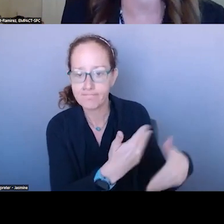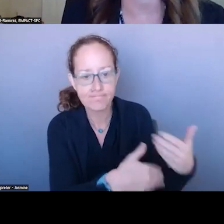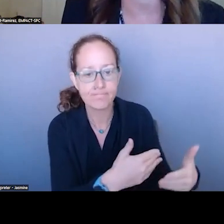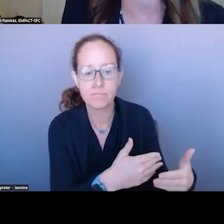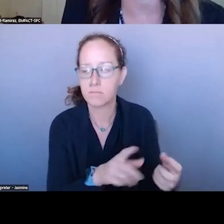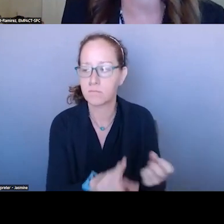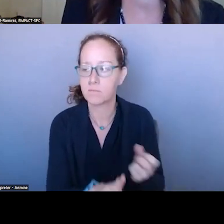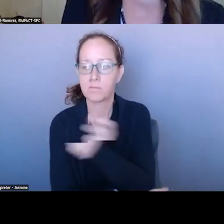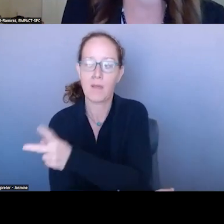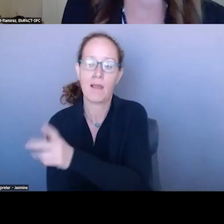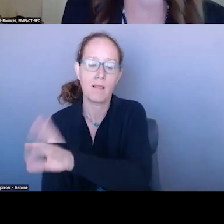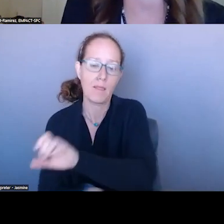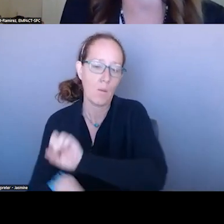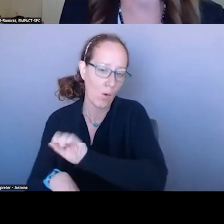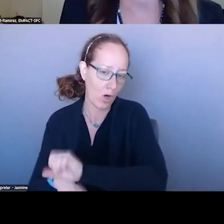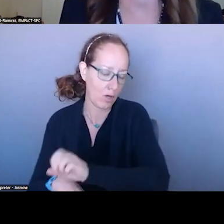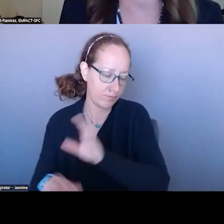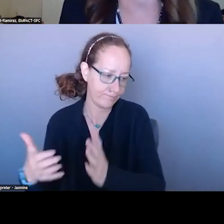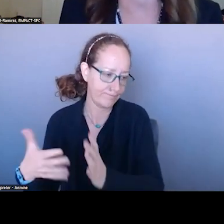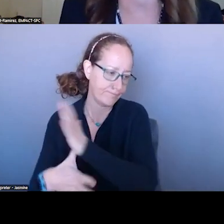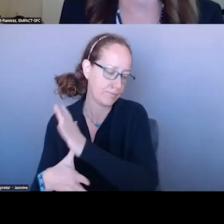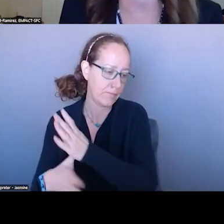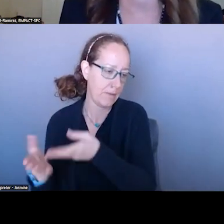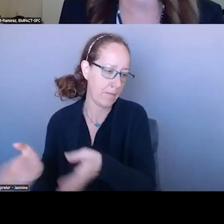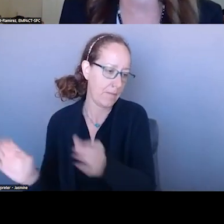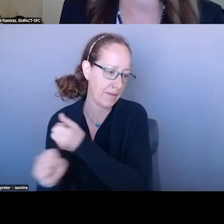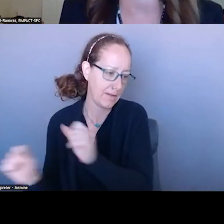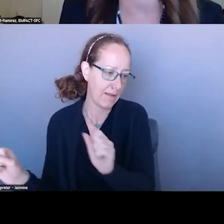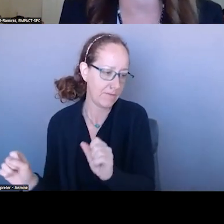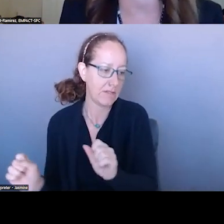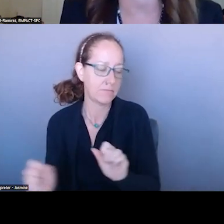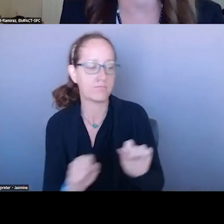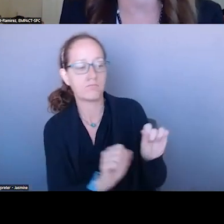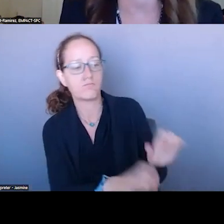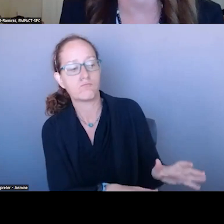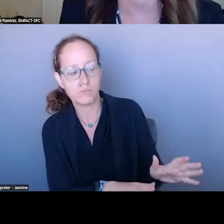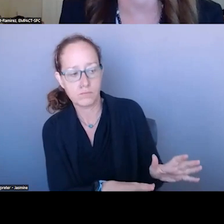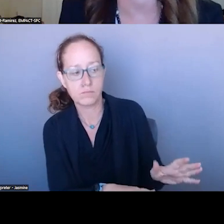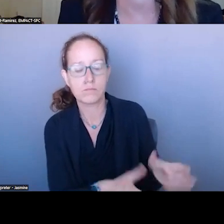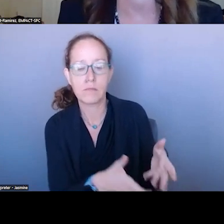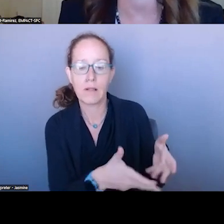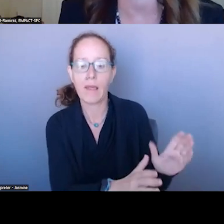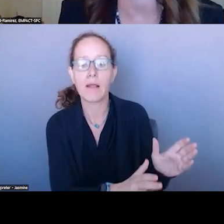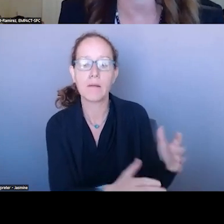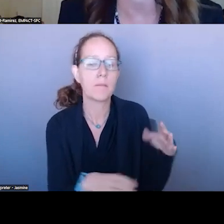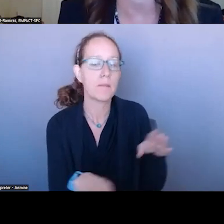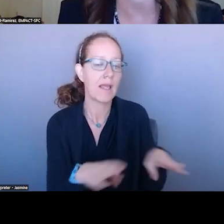SAFETY AND LET BEHAVIORAL HEALTH ASSESS AND DEAL WITH THE CRISIS